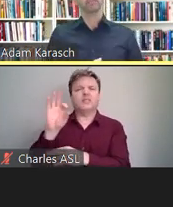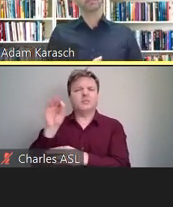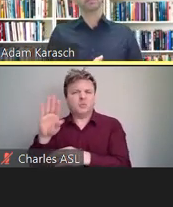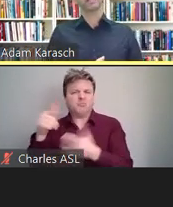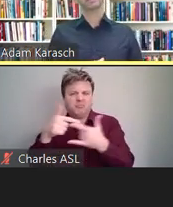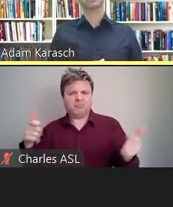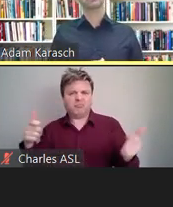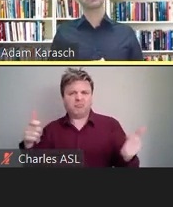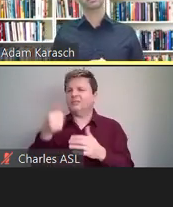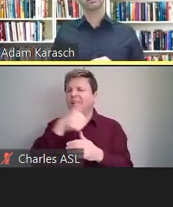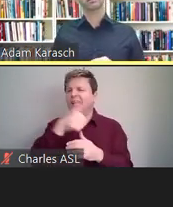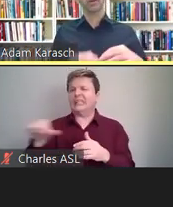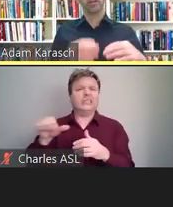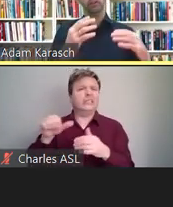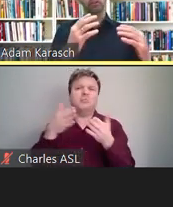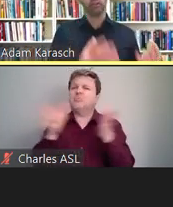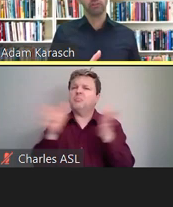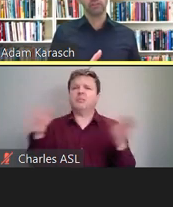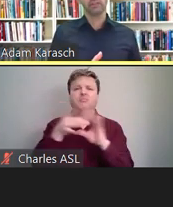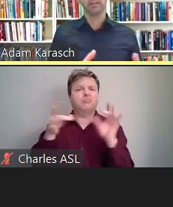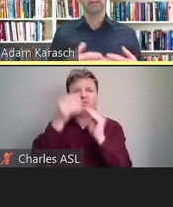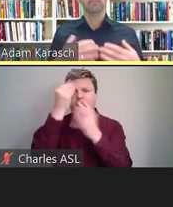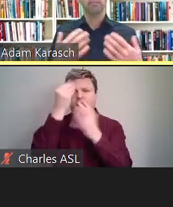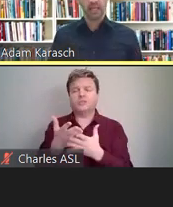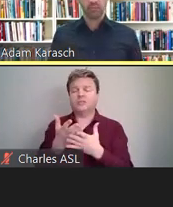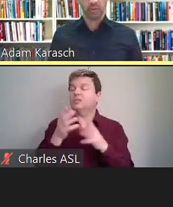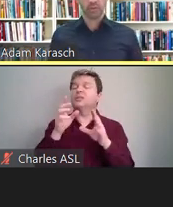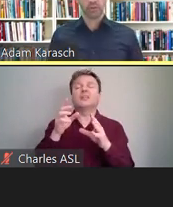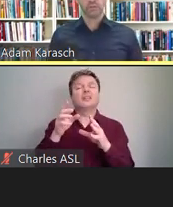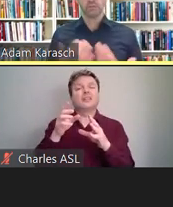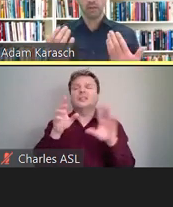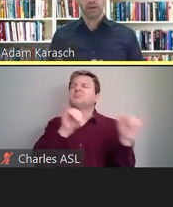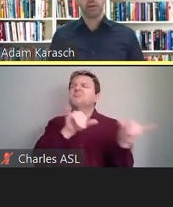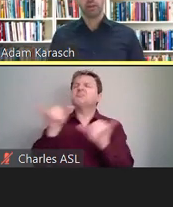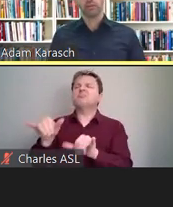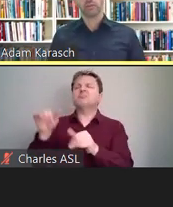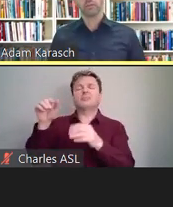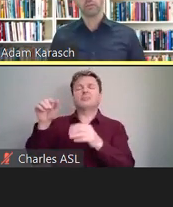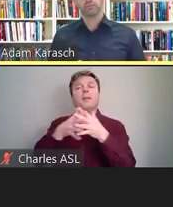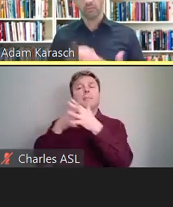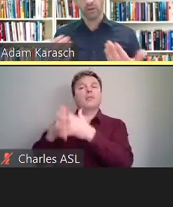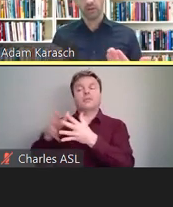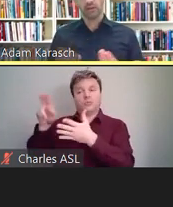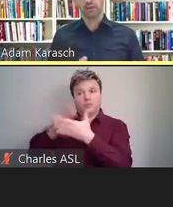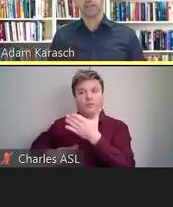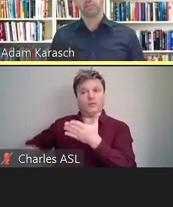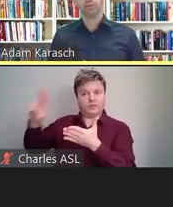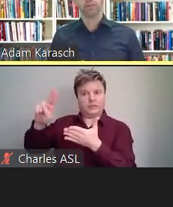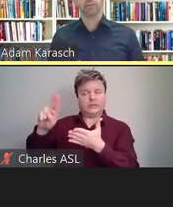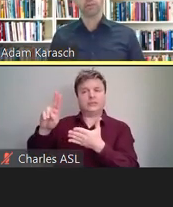Much like American universities, many American employers